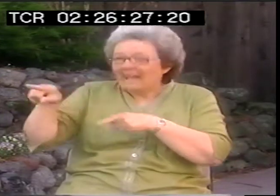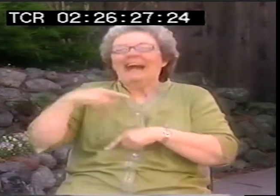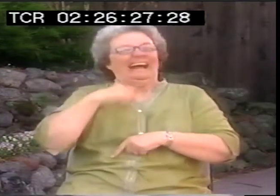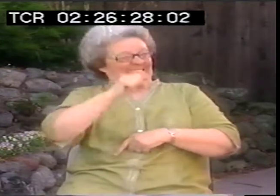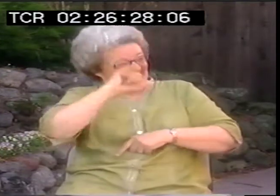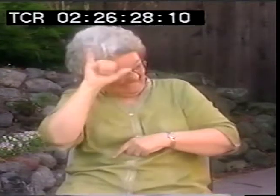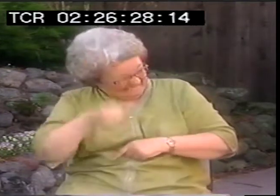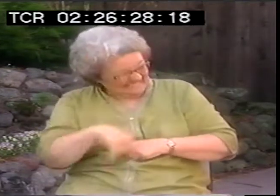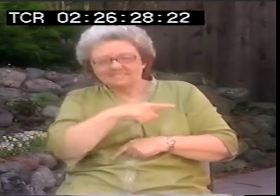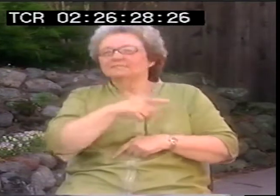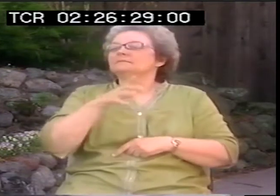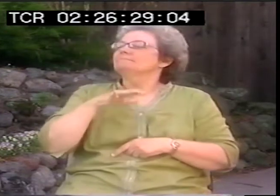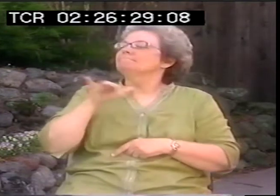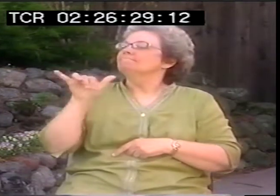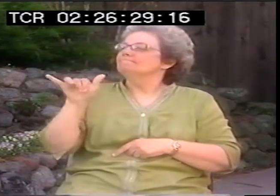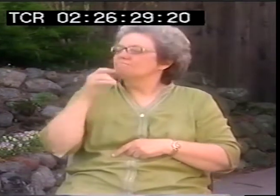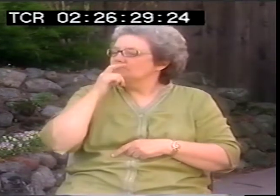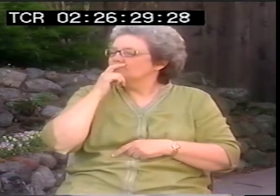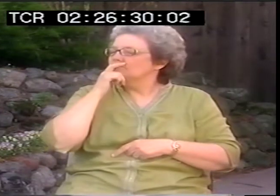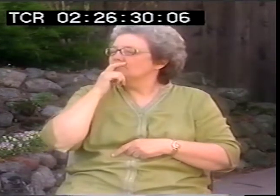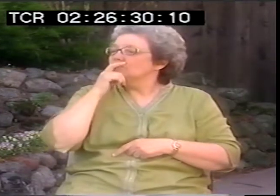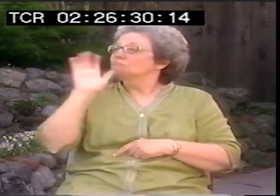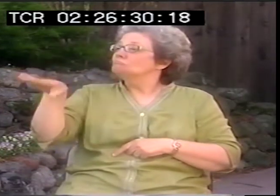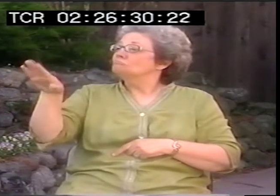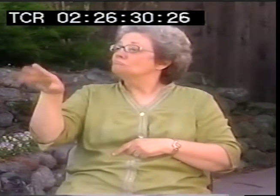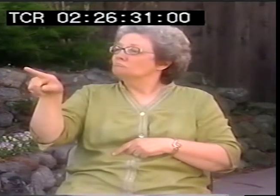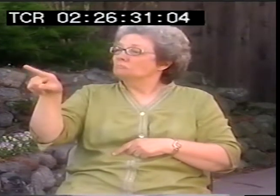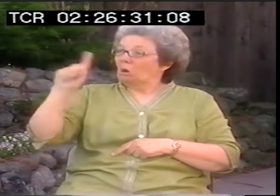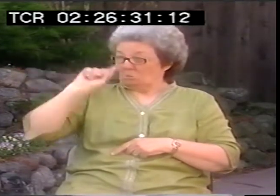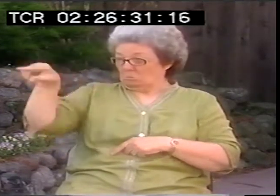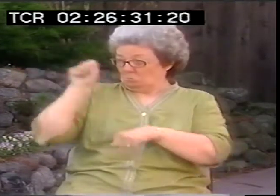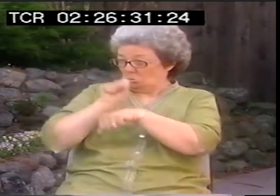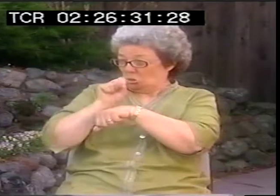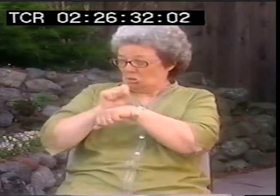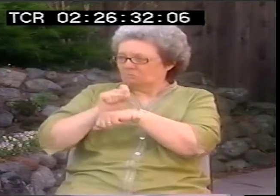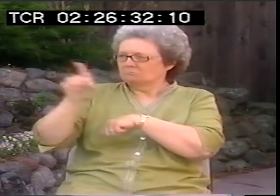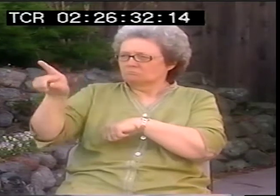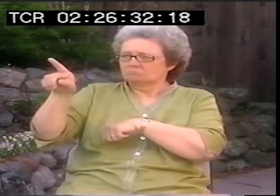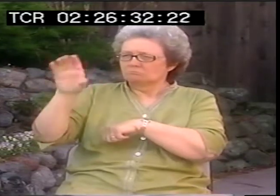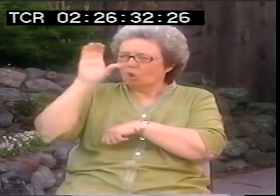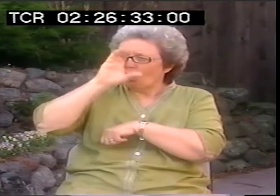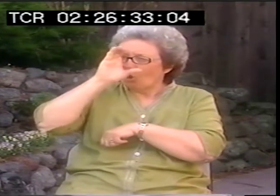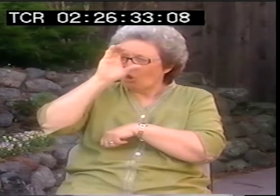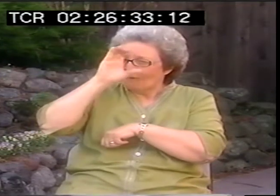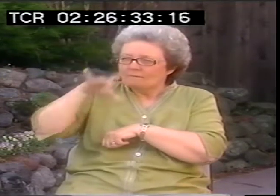You know, it's down at the intersection of that and that? That's where it is all right.